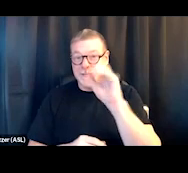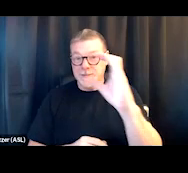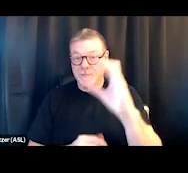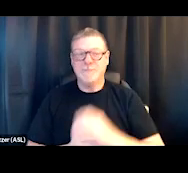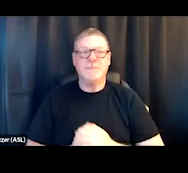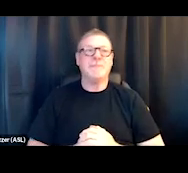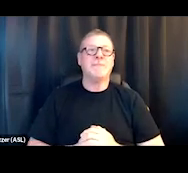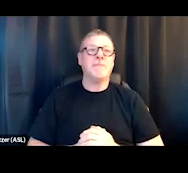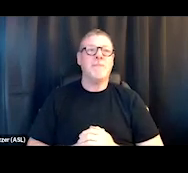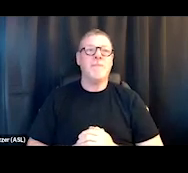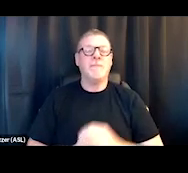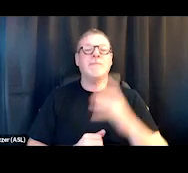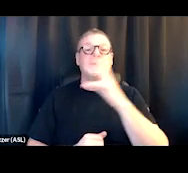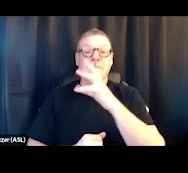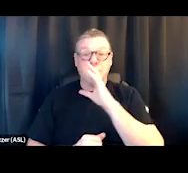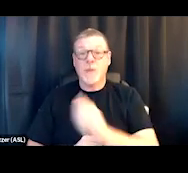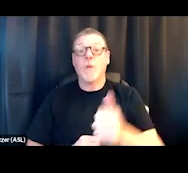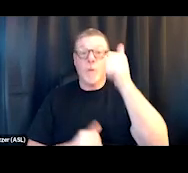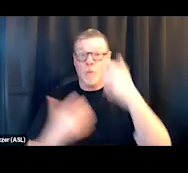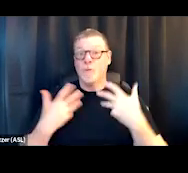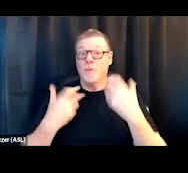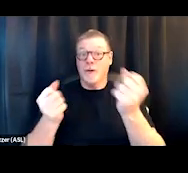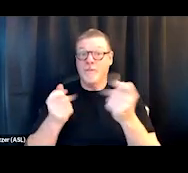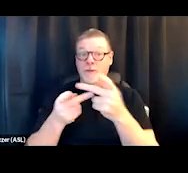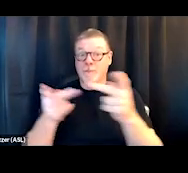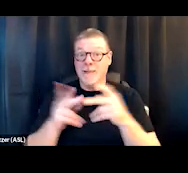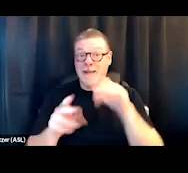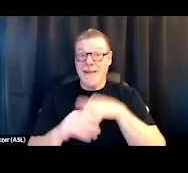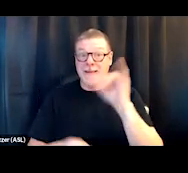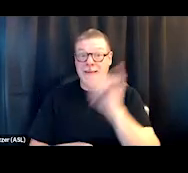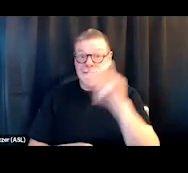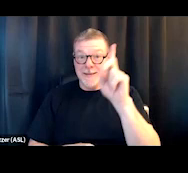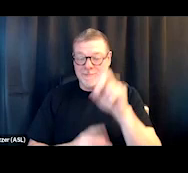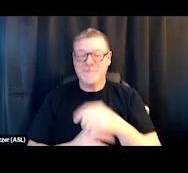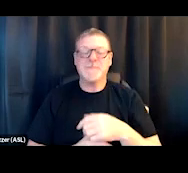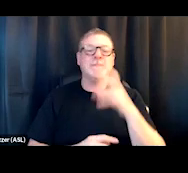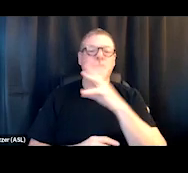And so it's the oldest recovery residence in Indiana and one of the oldest in the country.